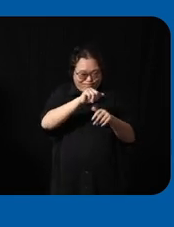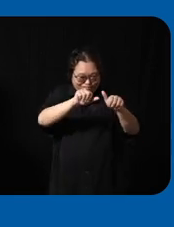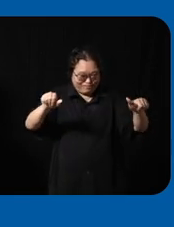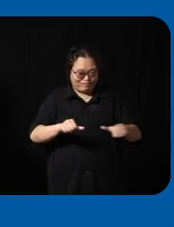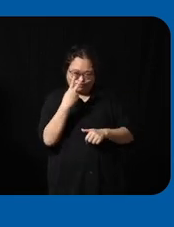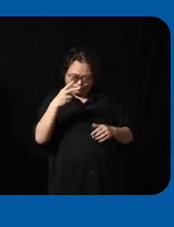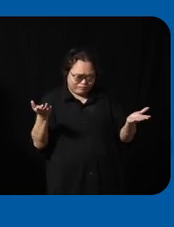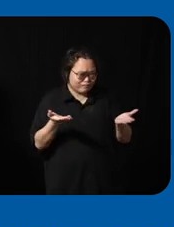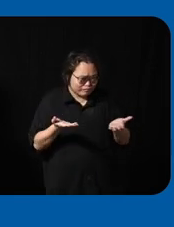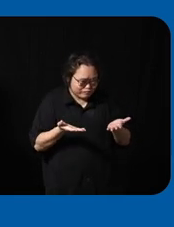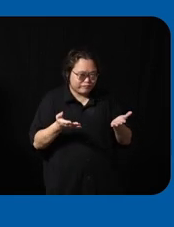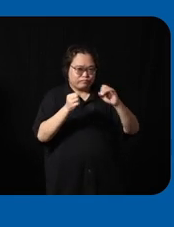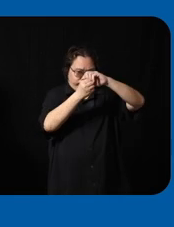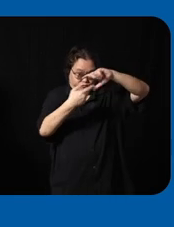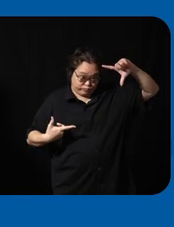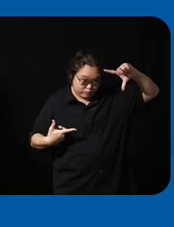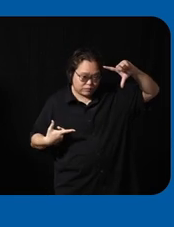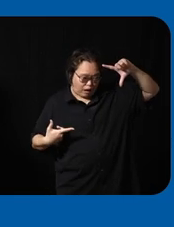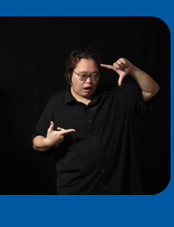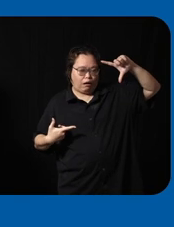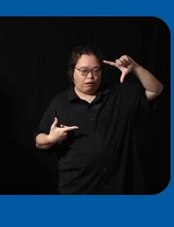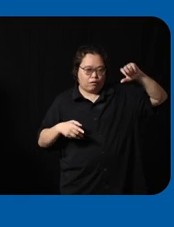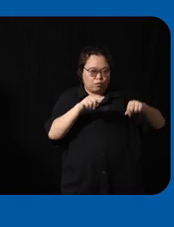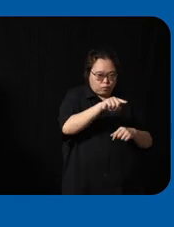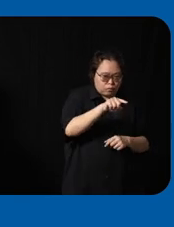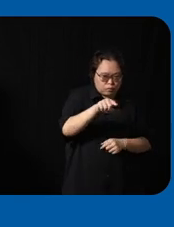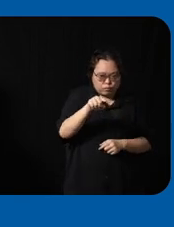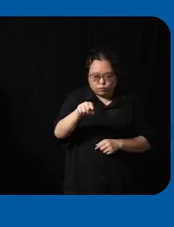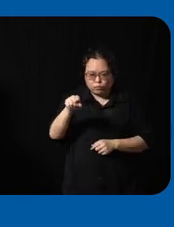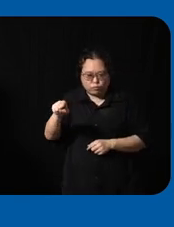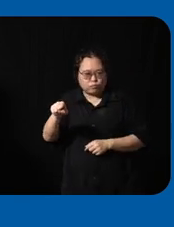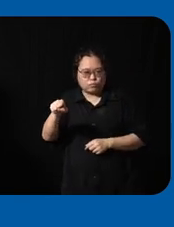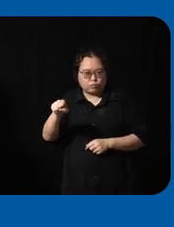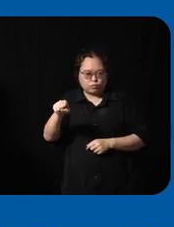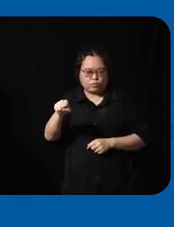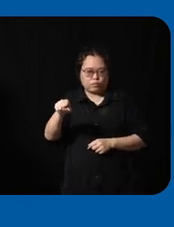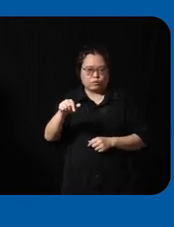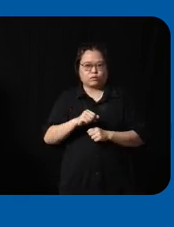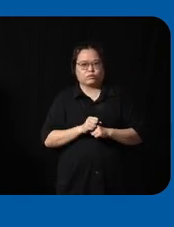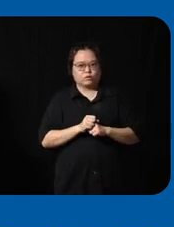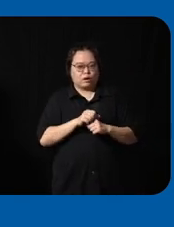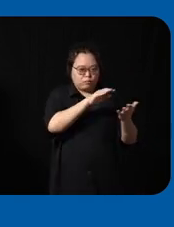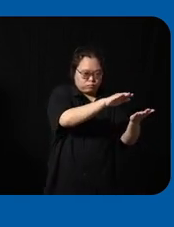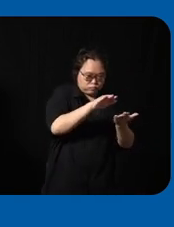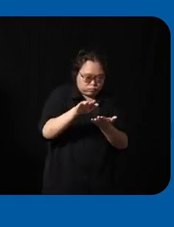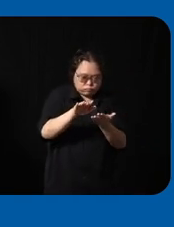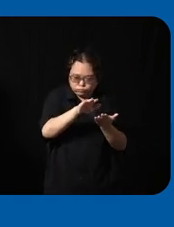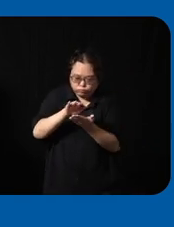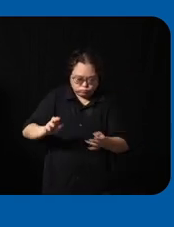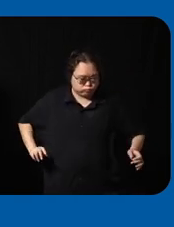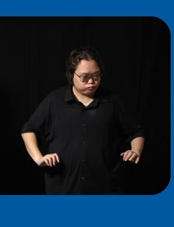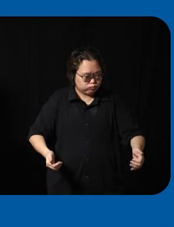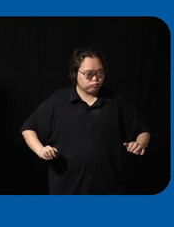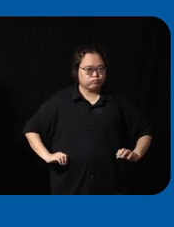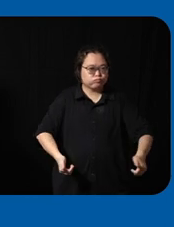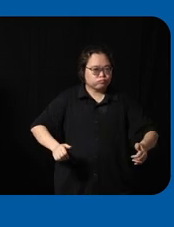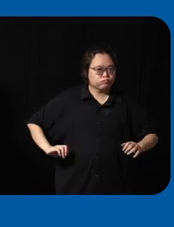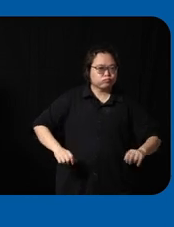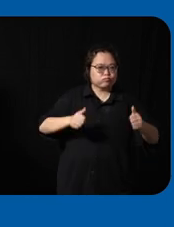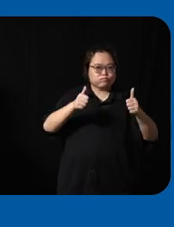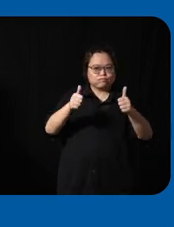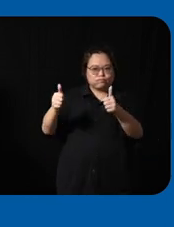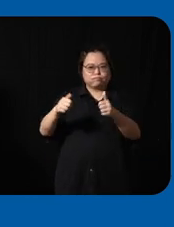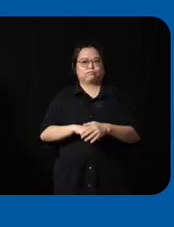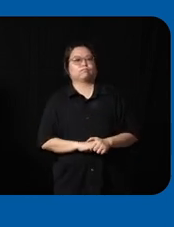able to see um the points of uh of accessibility so in this example here um the picture at the top